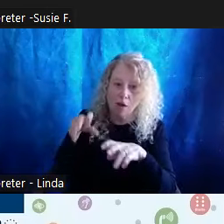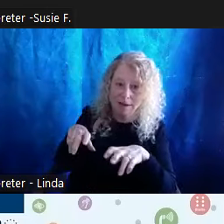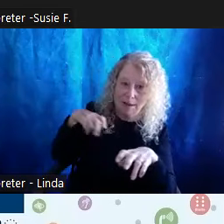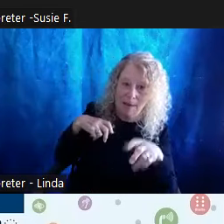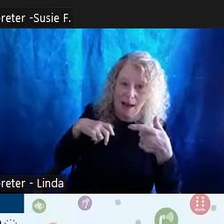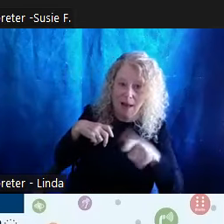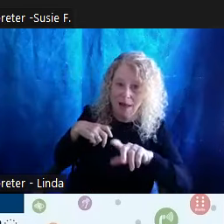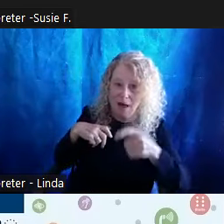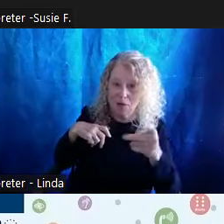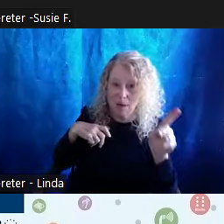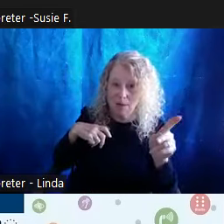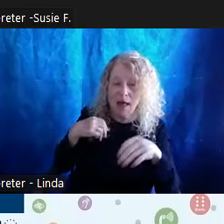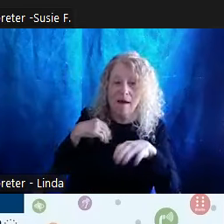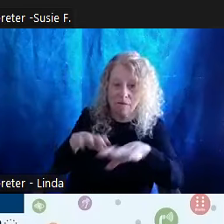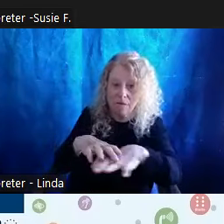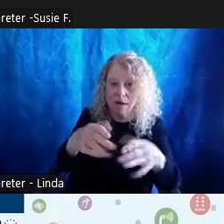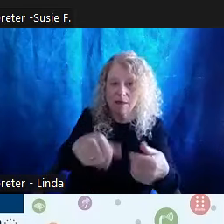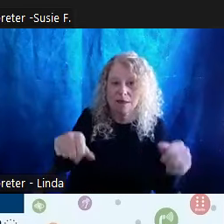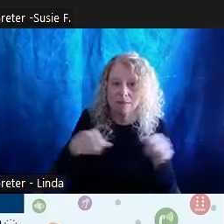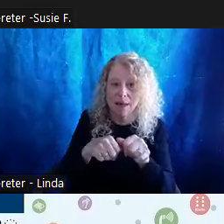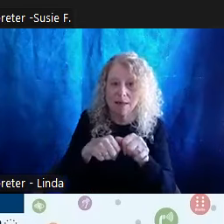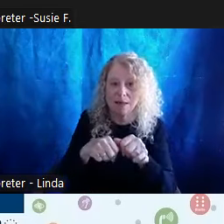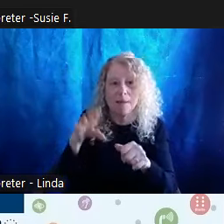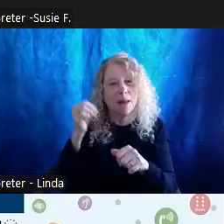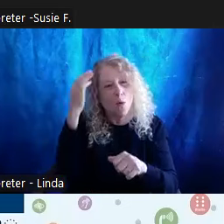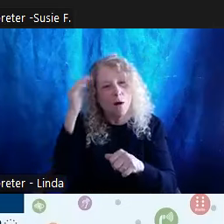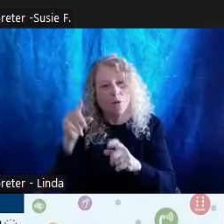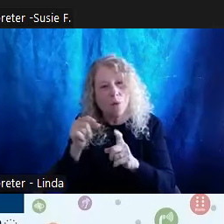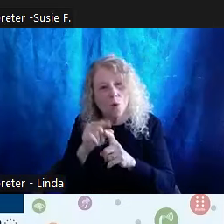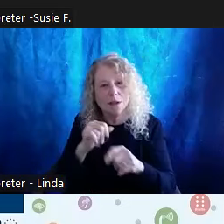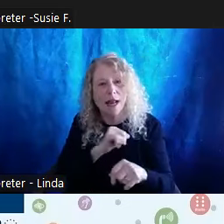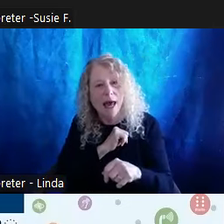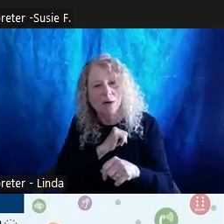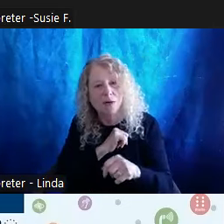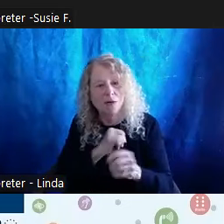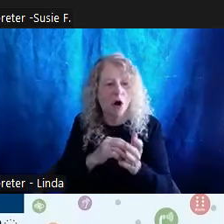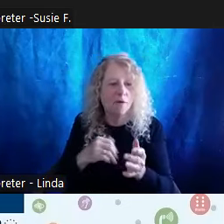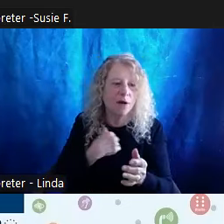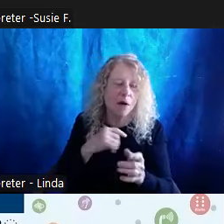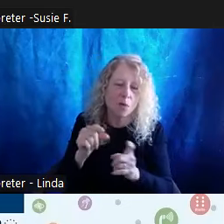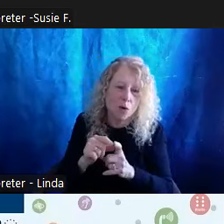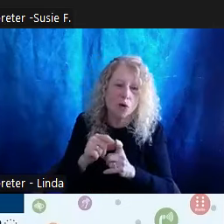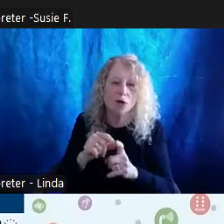be be mindful of your words and attitudes. So often our words, our language, our attitudes,